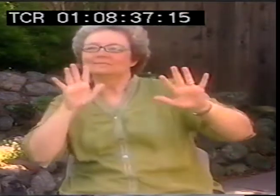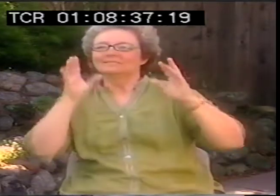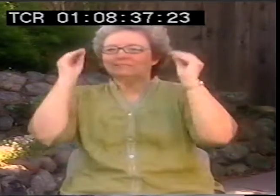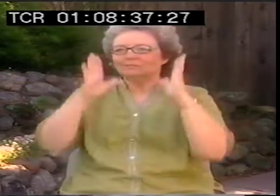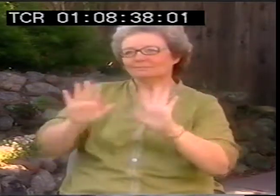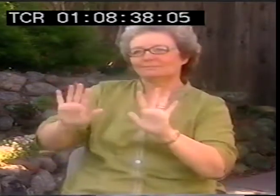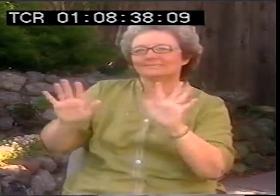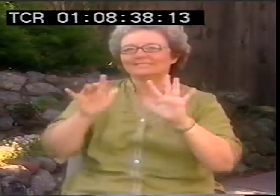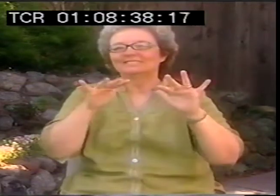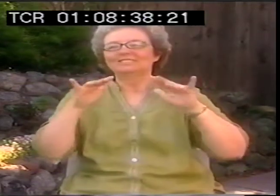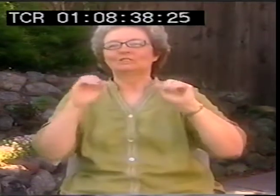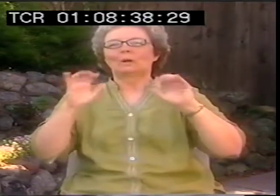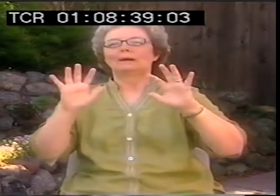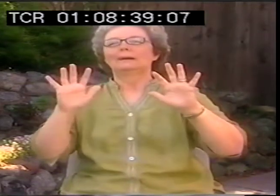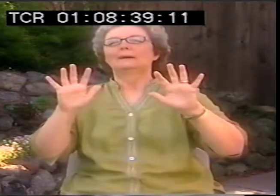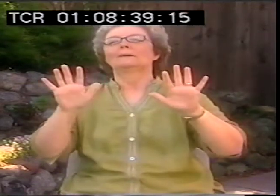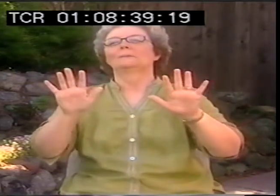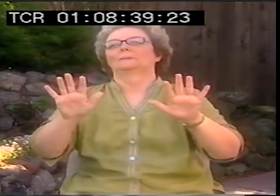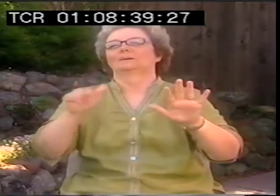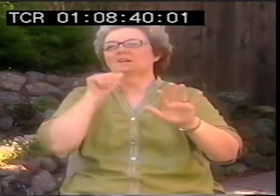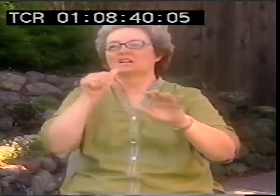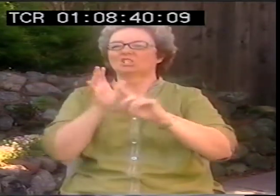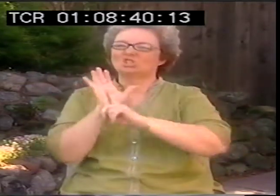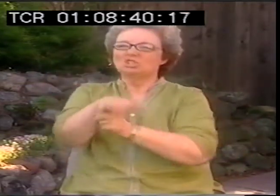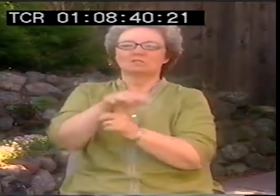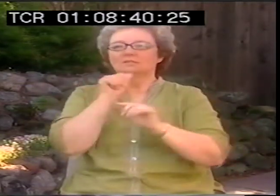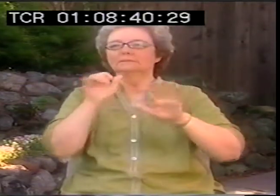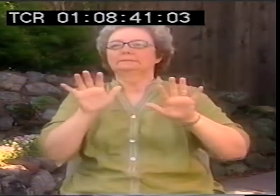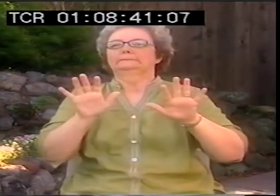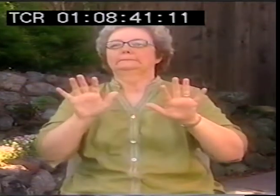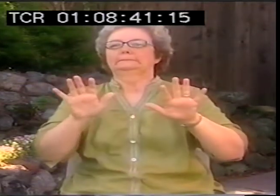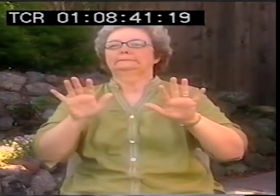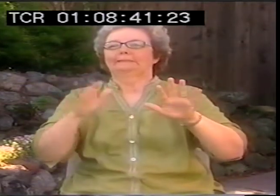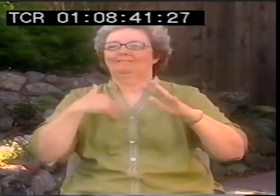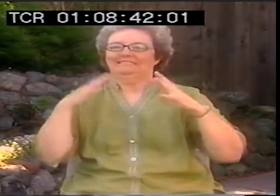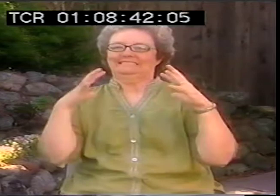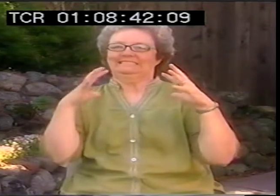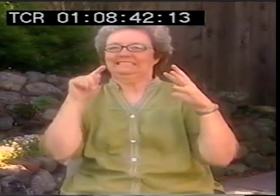So it seemed like there was a lot of animosity between the parents and the teachers, the school system.